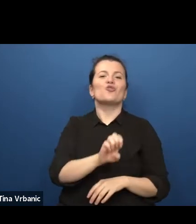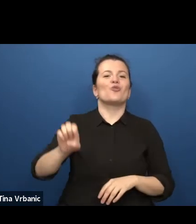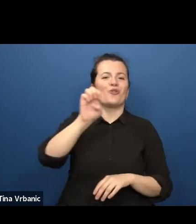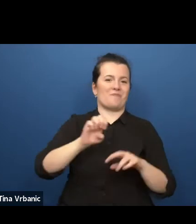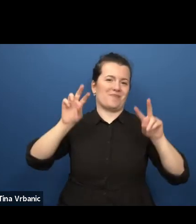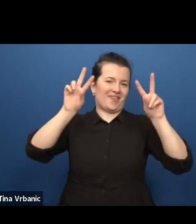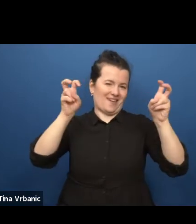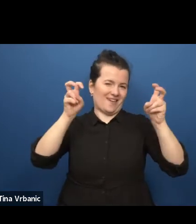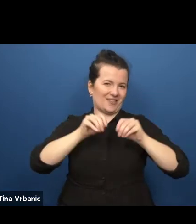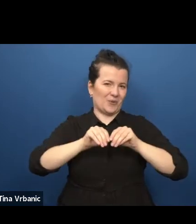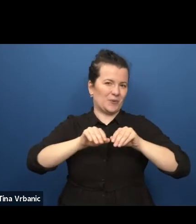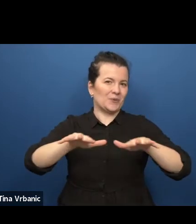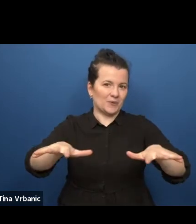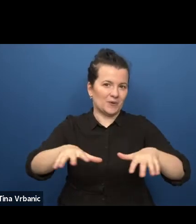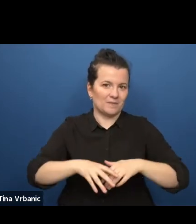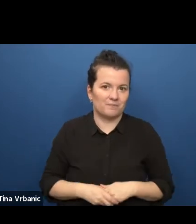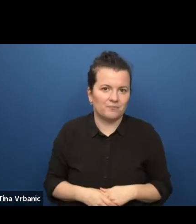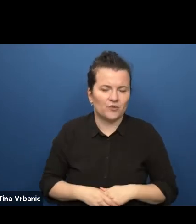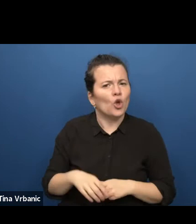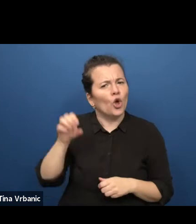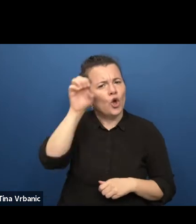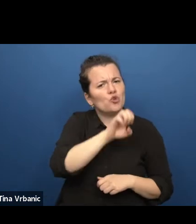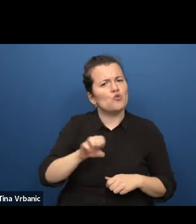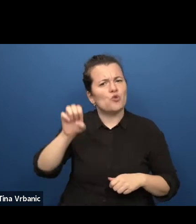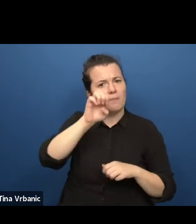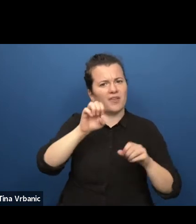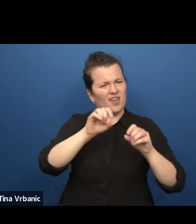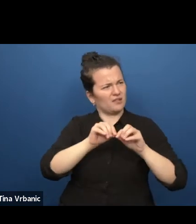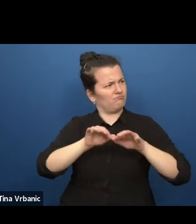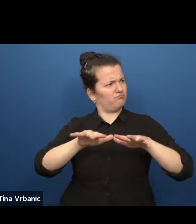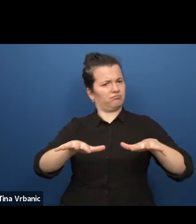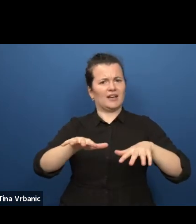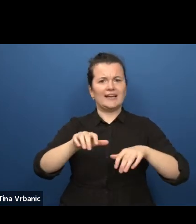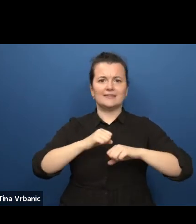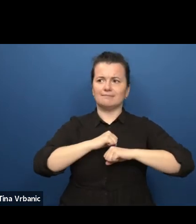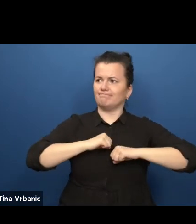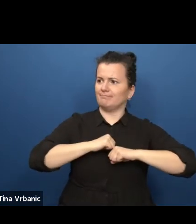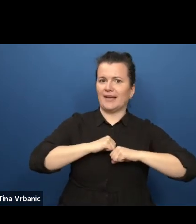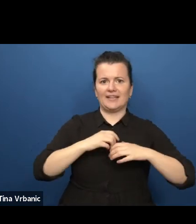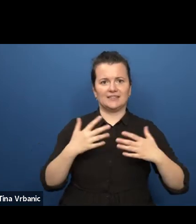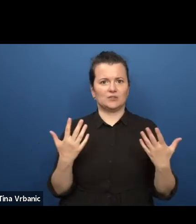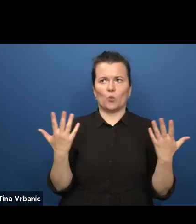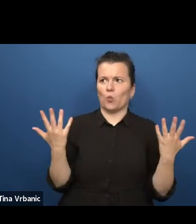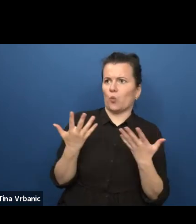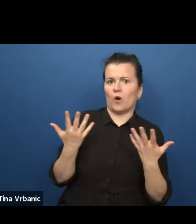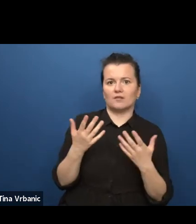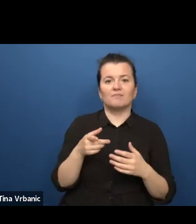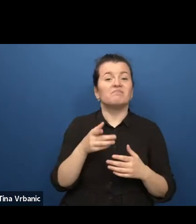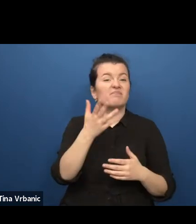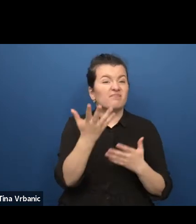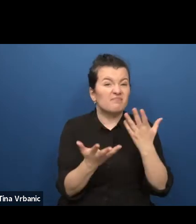The disclosure of the European space. It may sound naive for the Vice President of the ETC